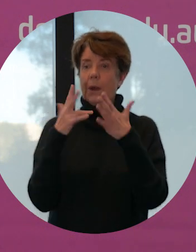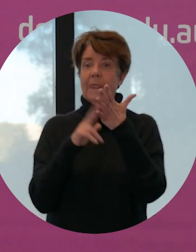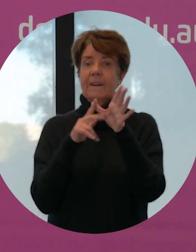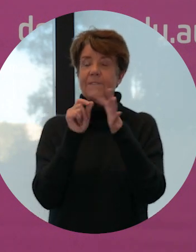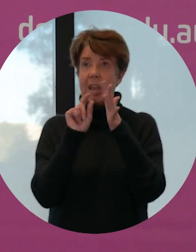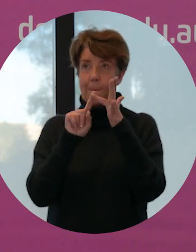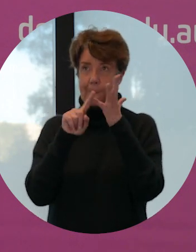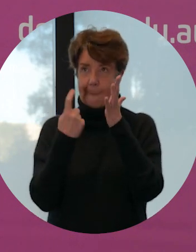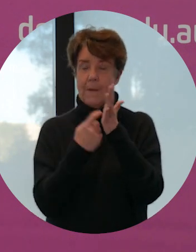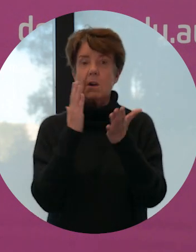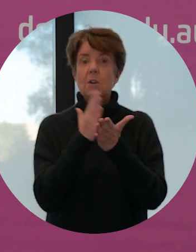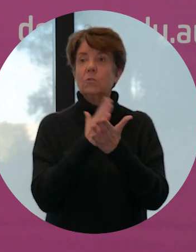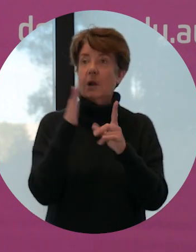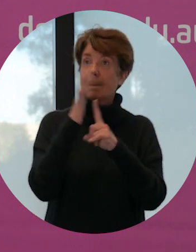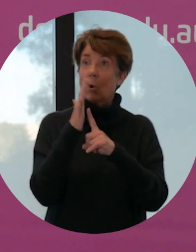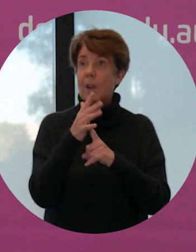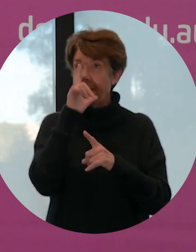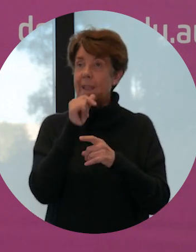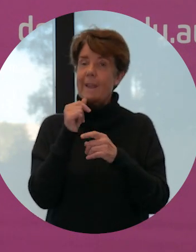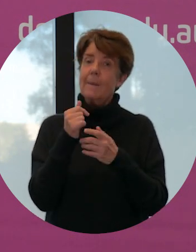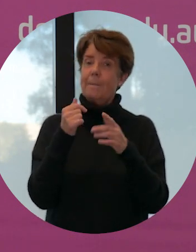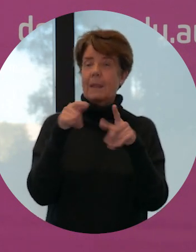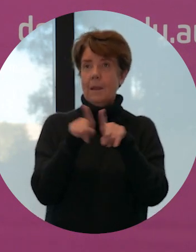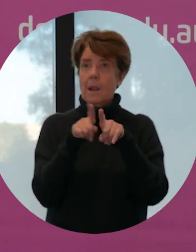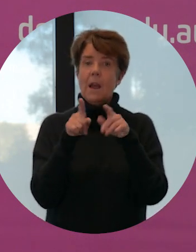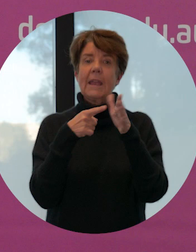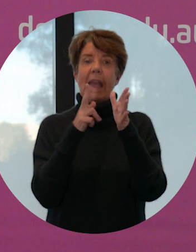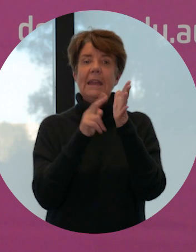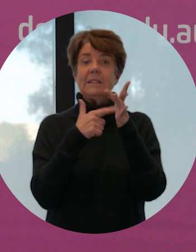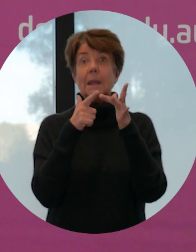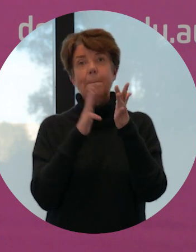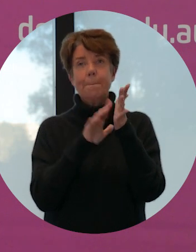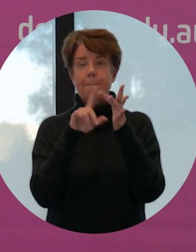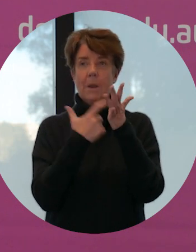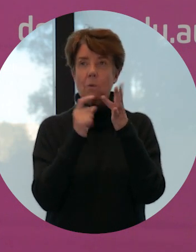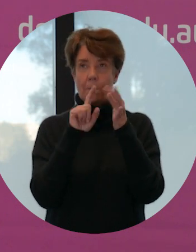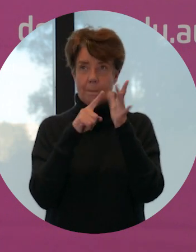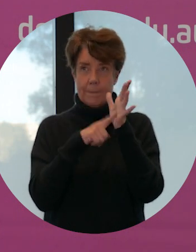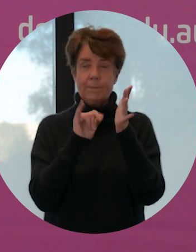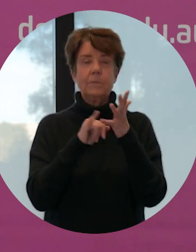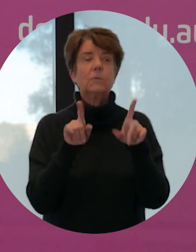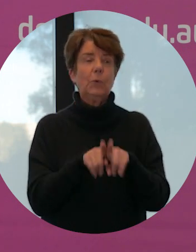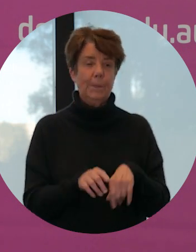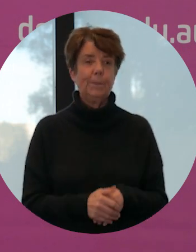are equally as antimicrobial. So, when our first study confirmed the antimicrobial